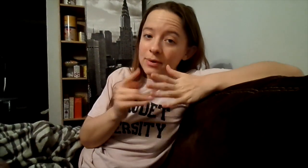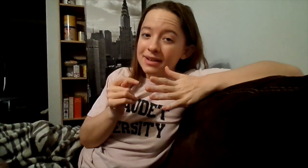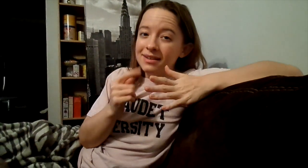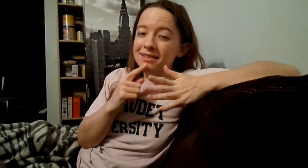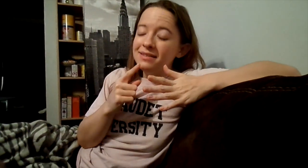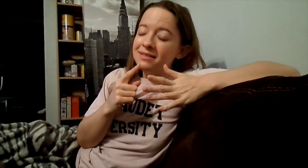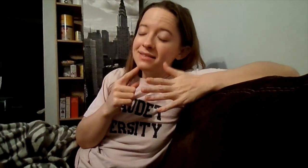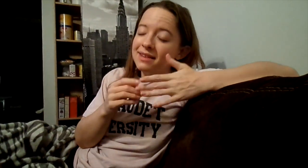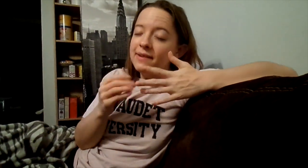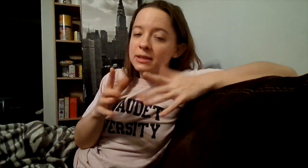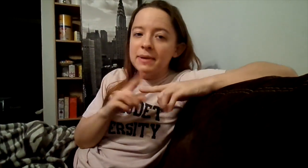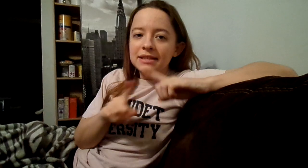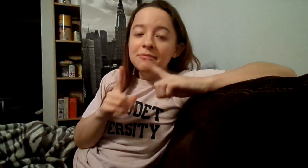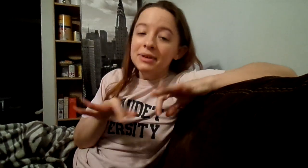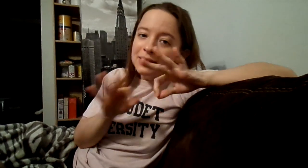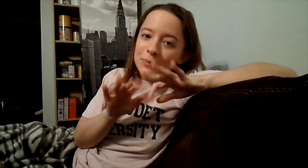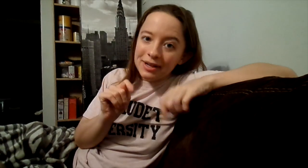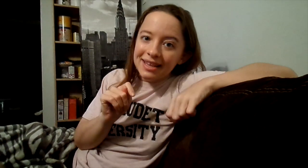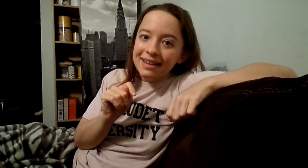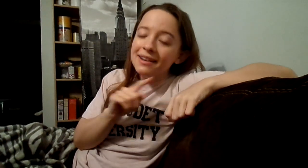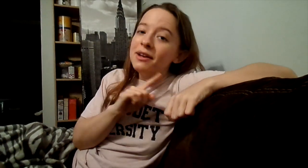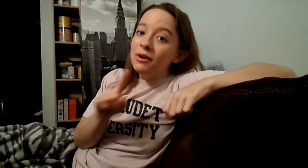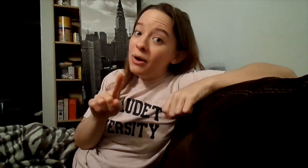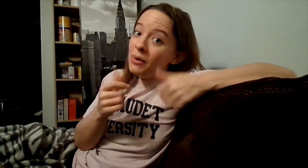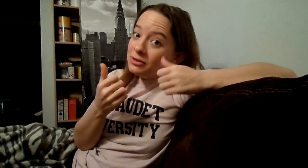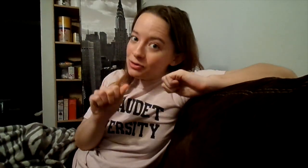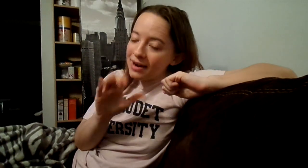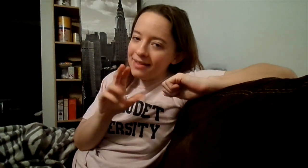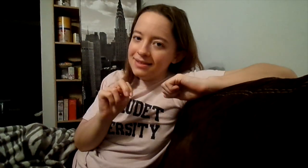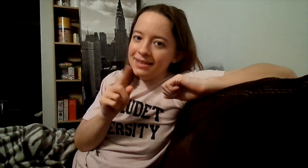afford it because it's kind of expensive, but it's worth it. Go and try